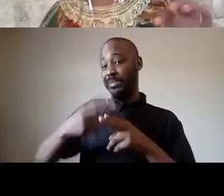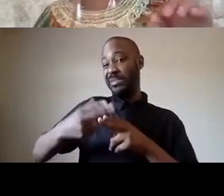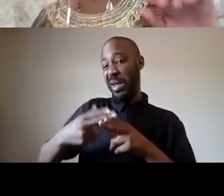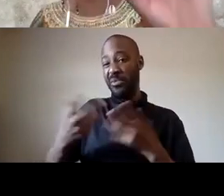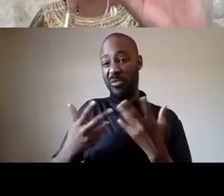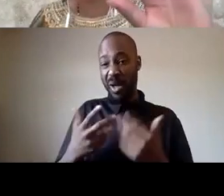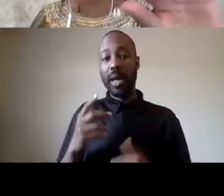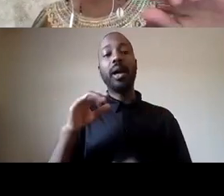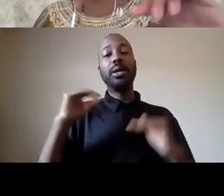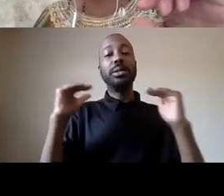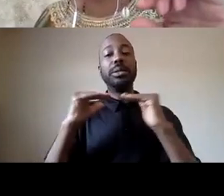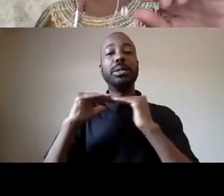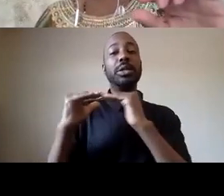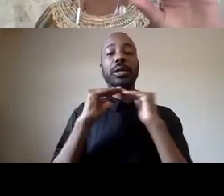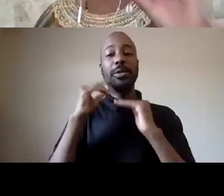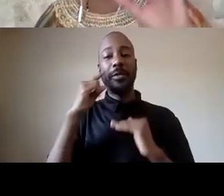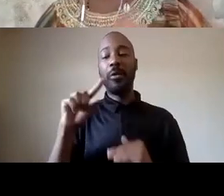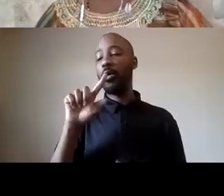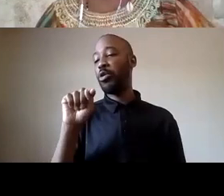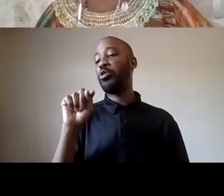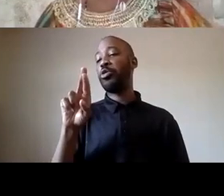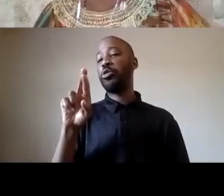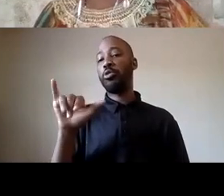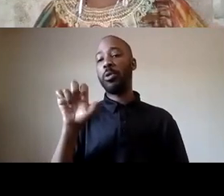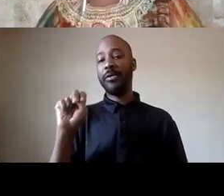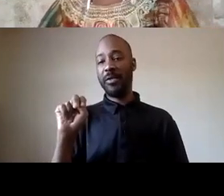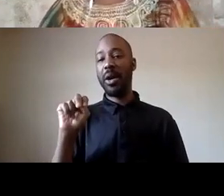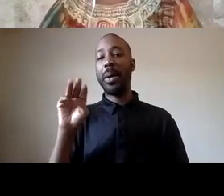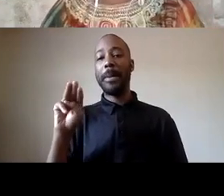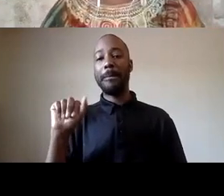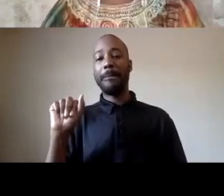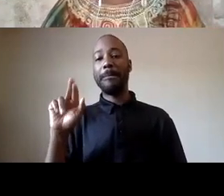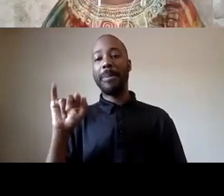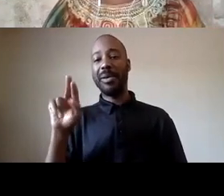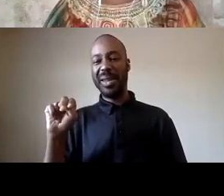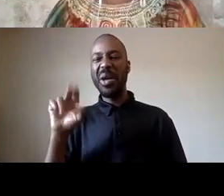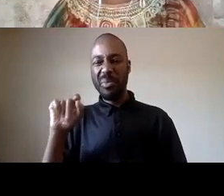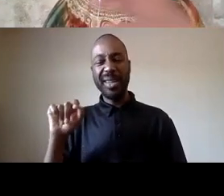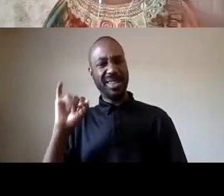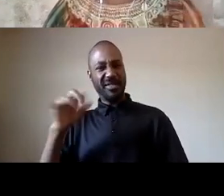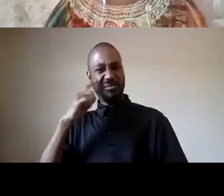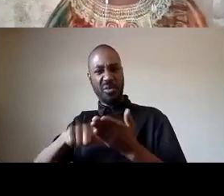see very small at the top of the sign the words black lives matter and charlie is at the